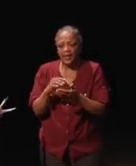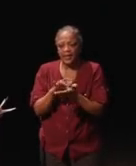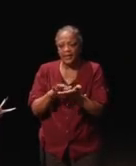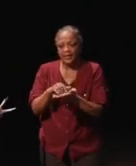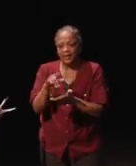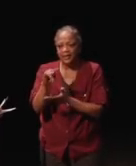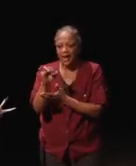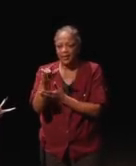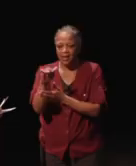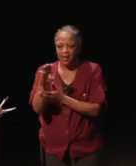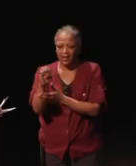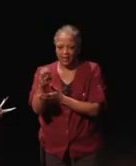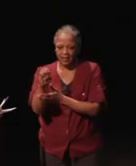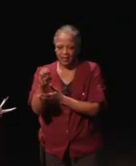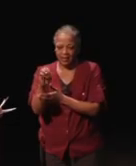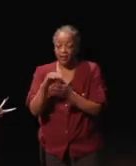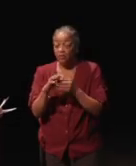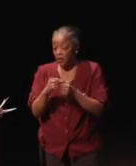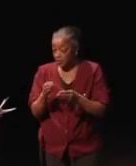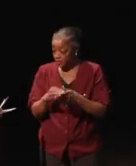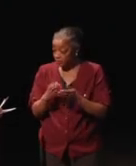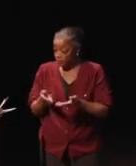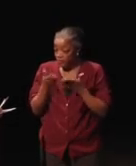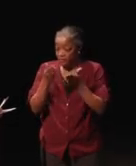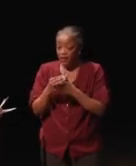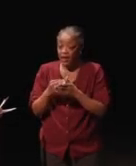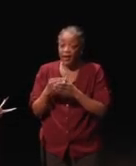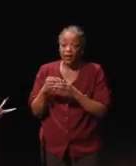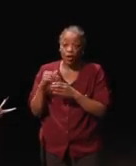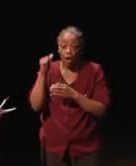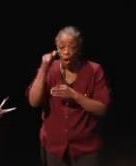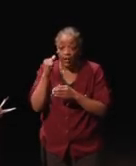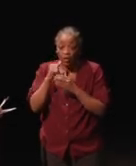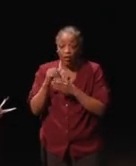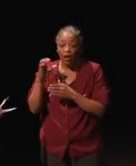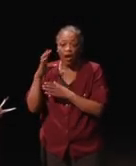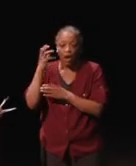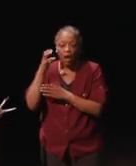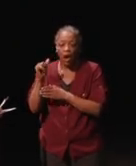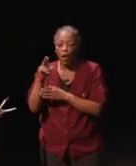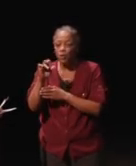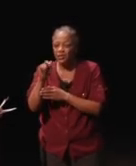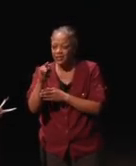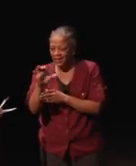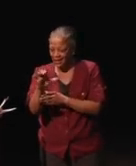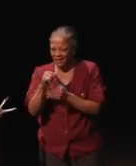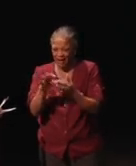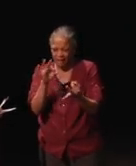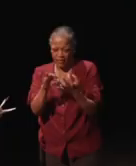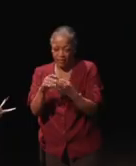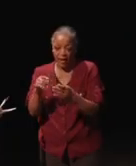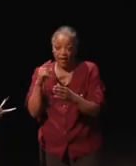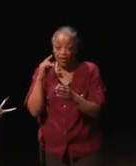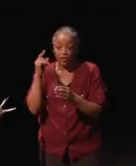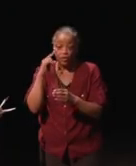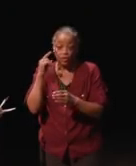You must provide audio or acoustic information including any auditory feedback tones important to the use